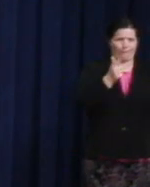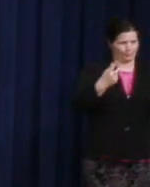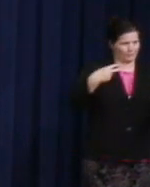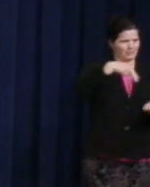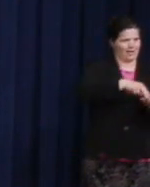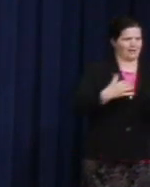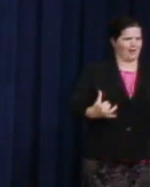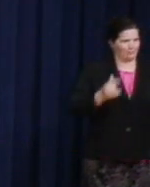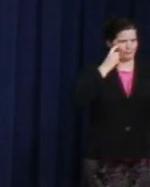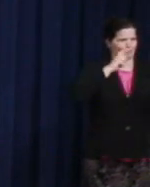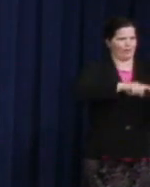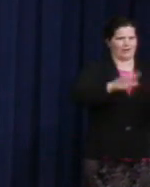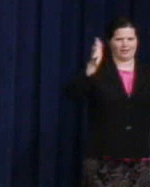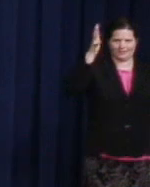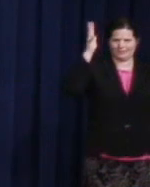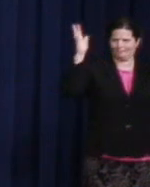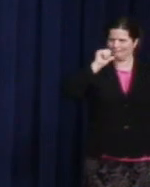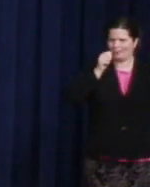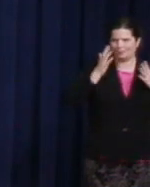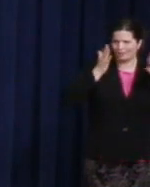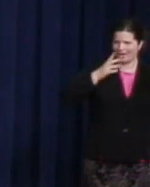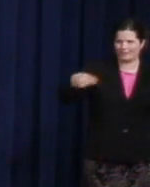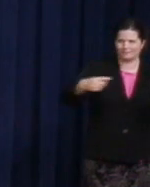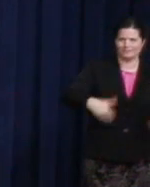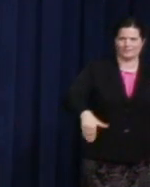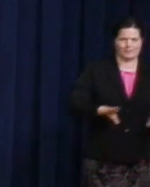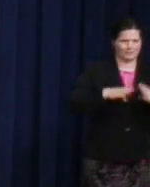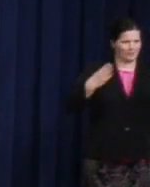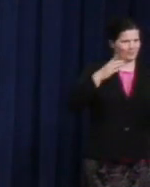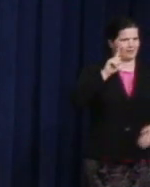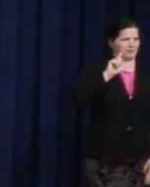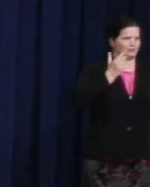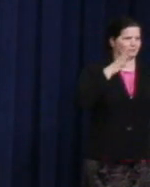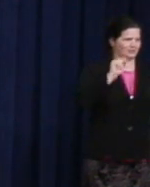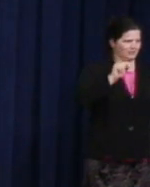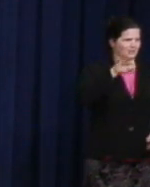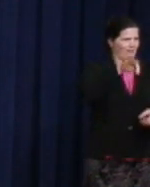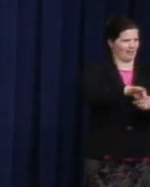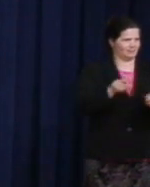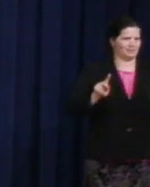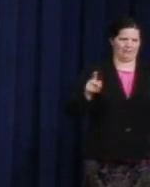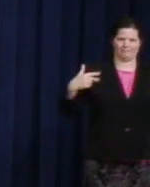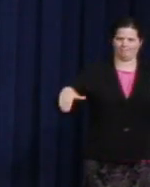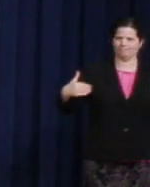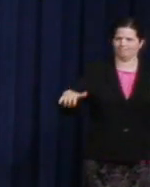Please don't be shy.